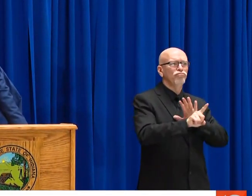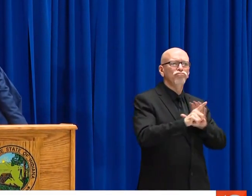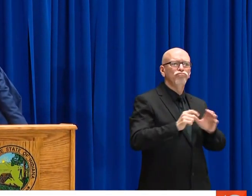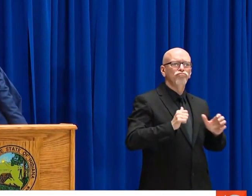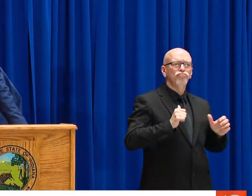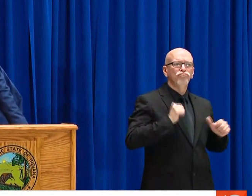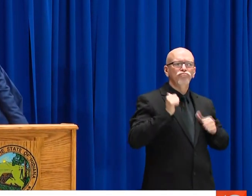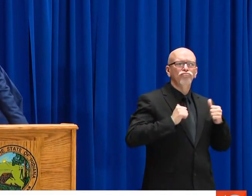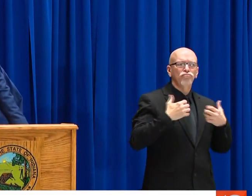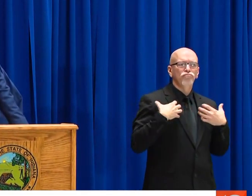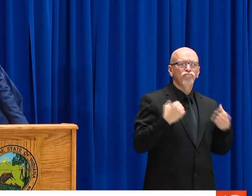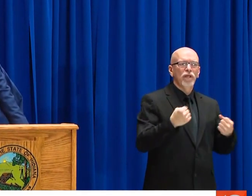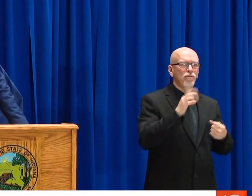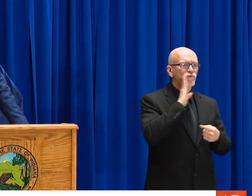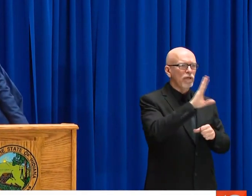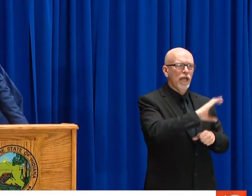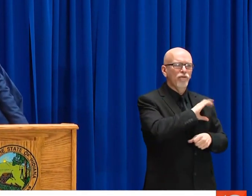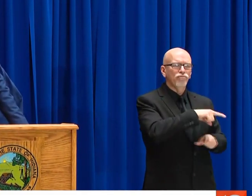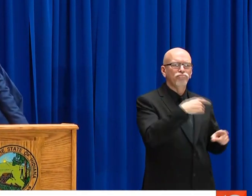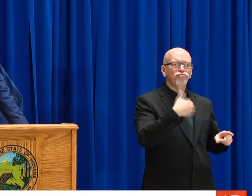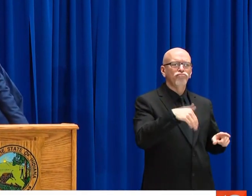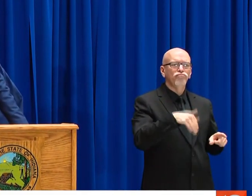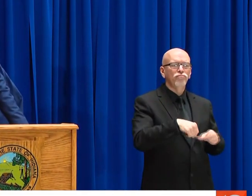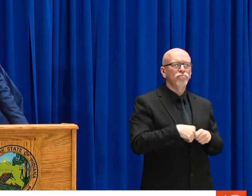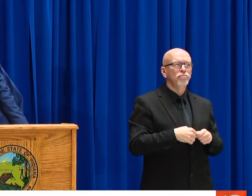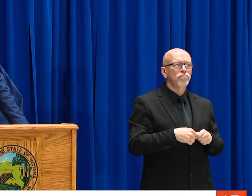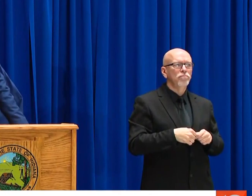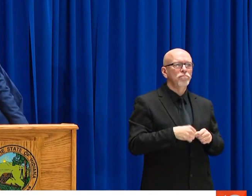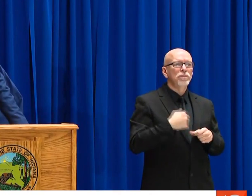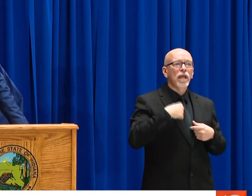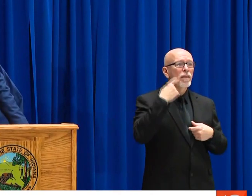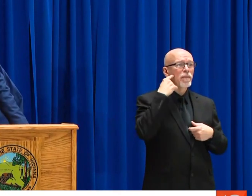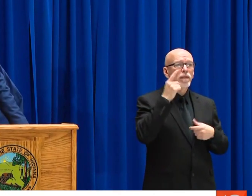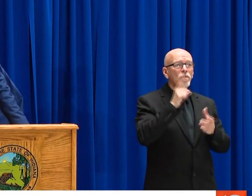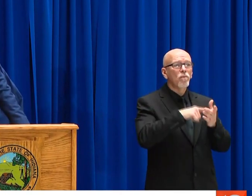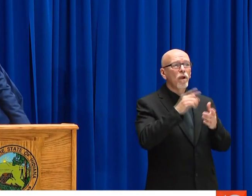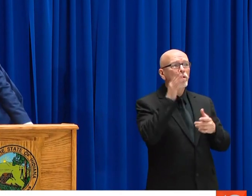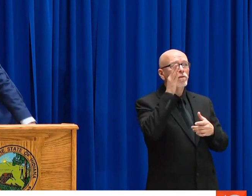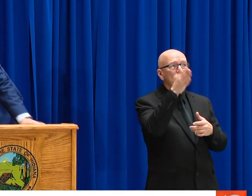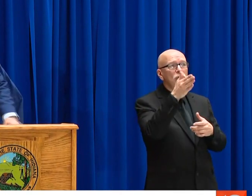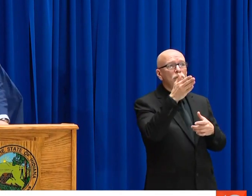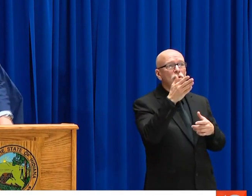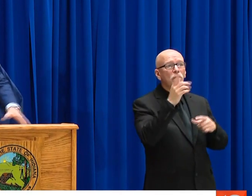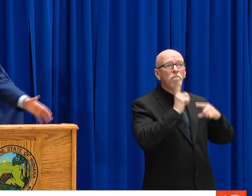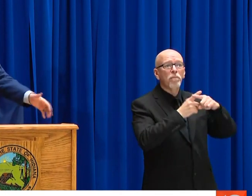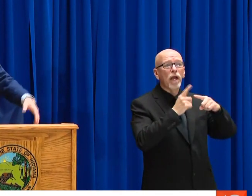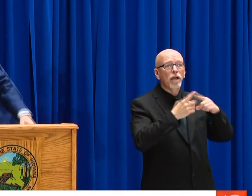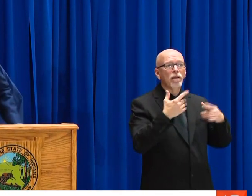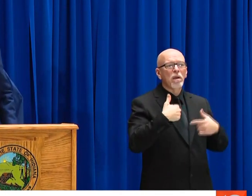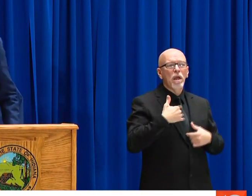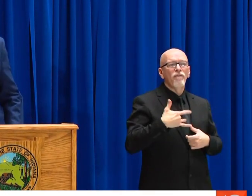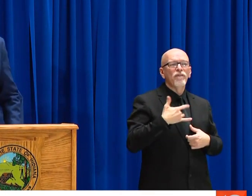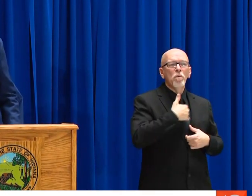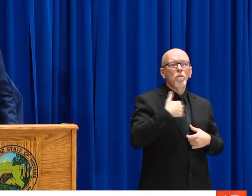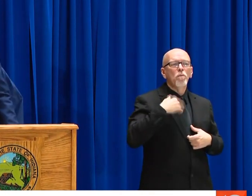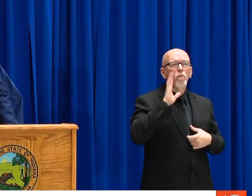WAYS, IN TIMES OF ADVERSITY. YOU SEE TRUE CHARACTER REVEALED.